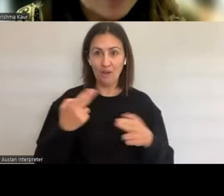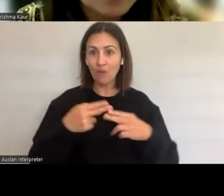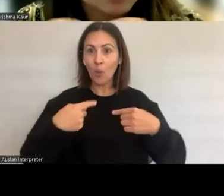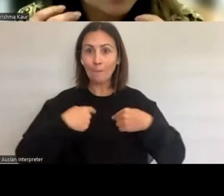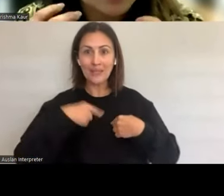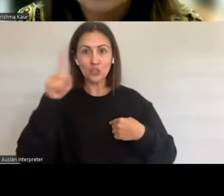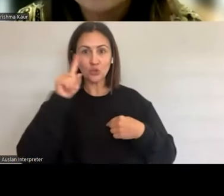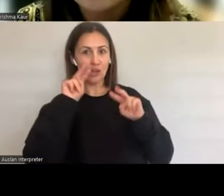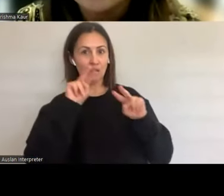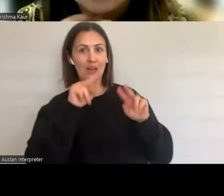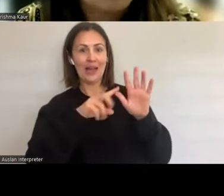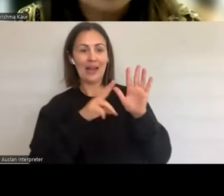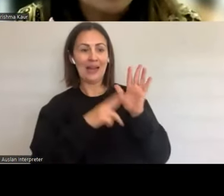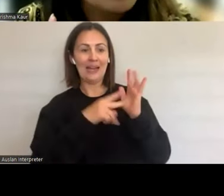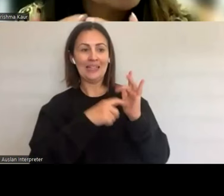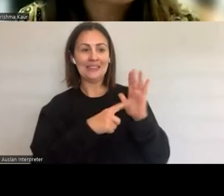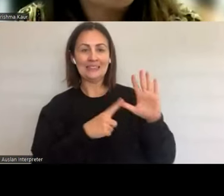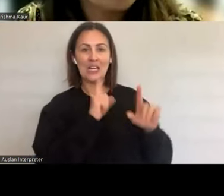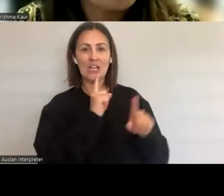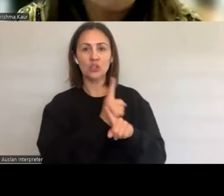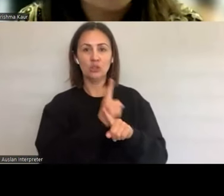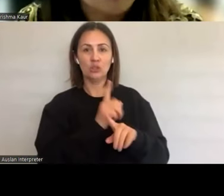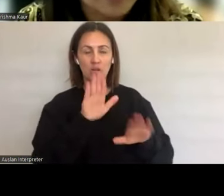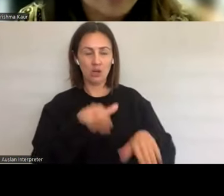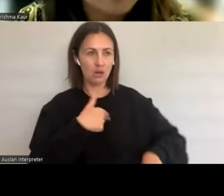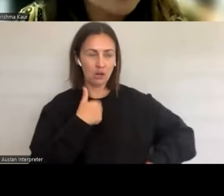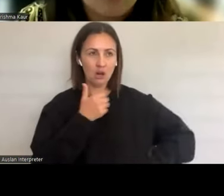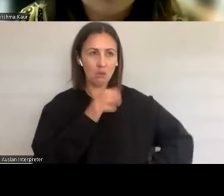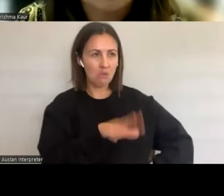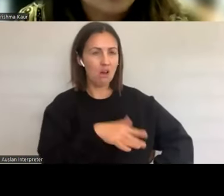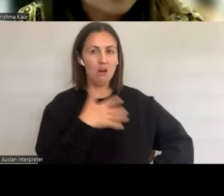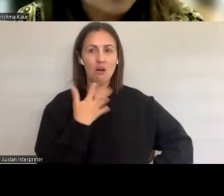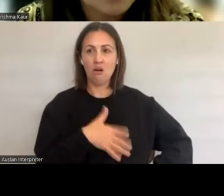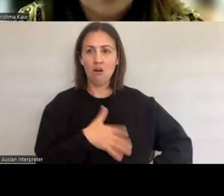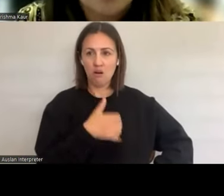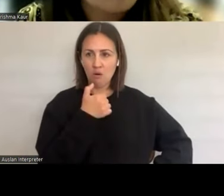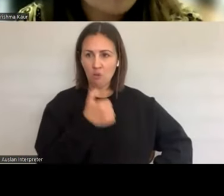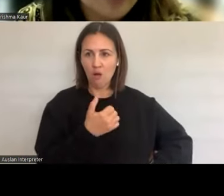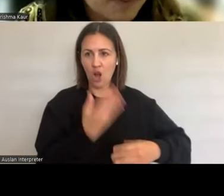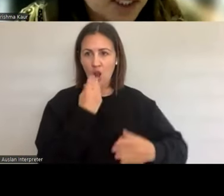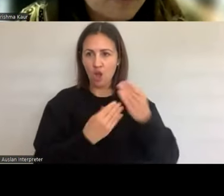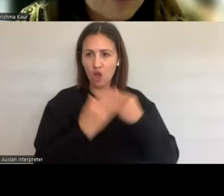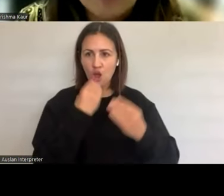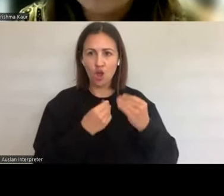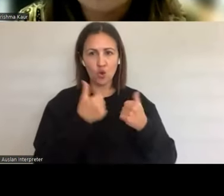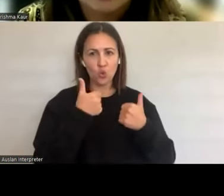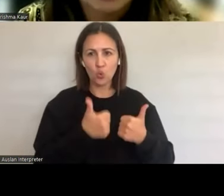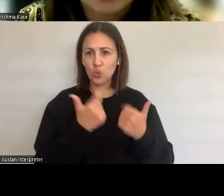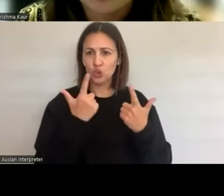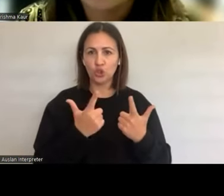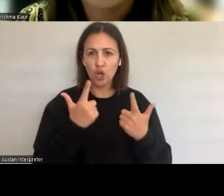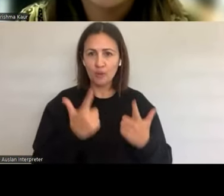It is something that we need to do ongoing and we all in every aspect of life whether we teachers